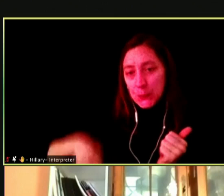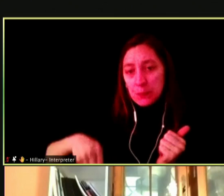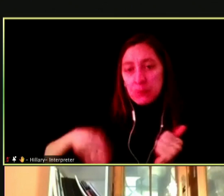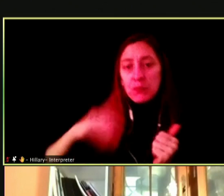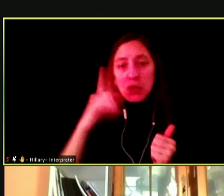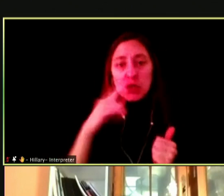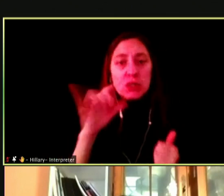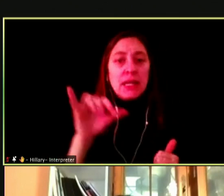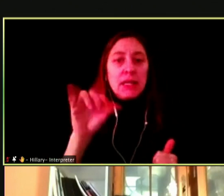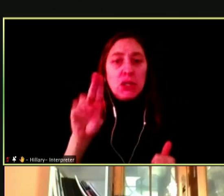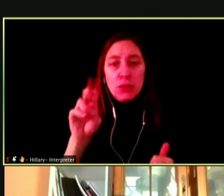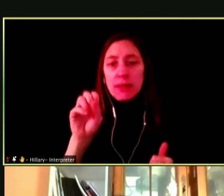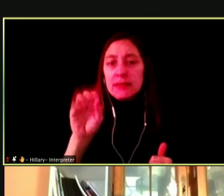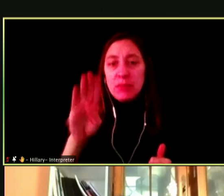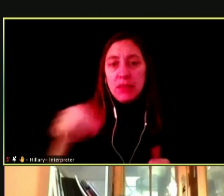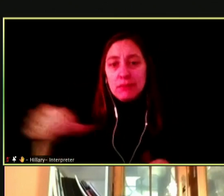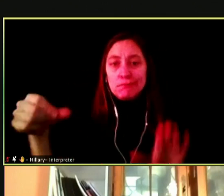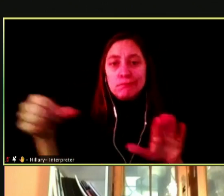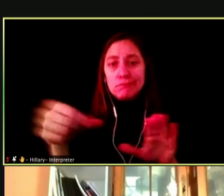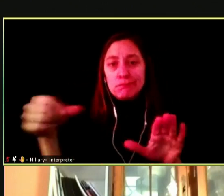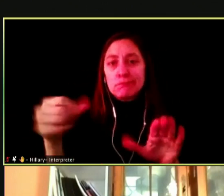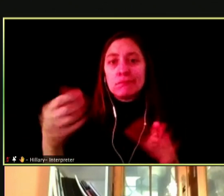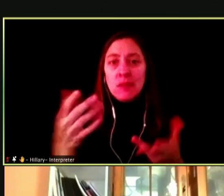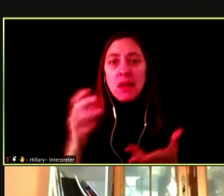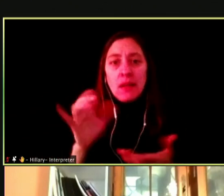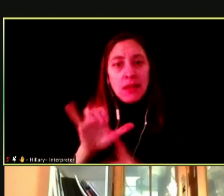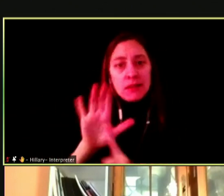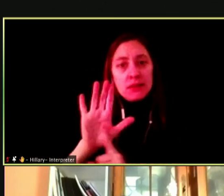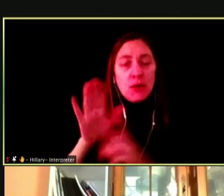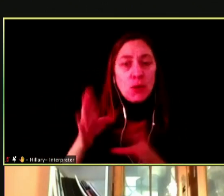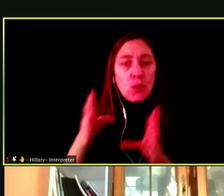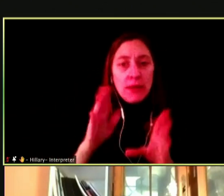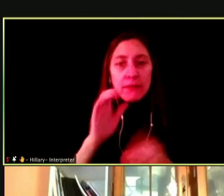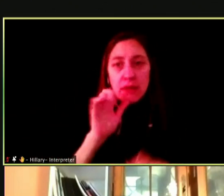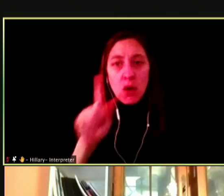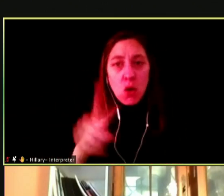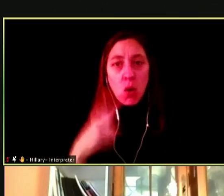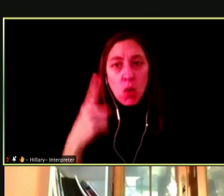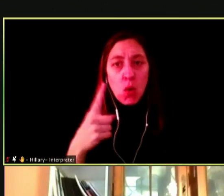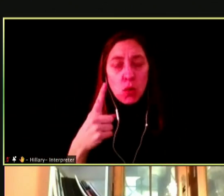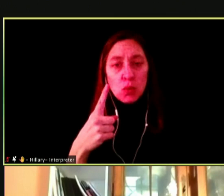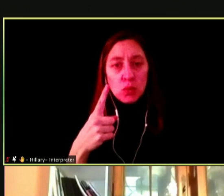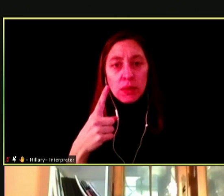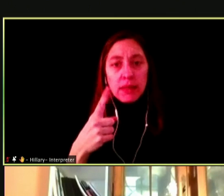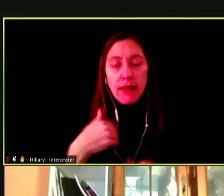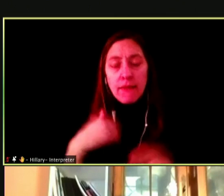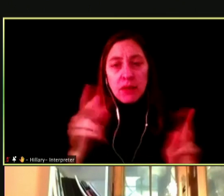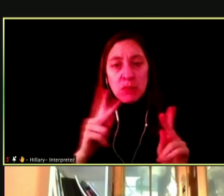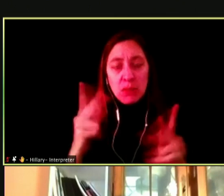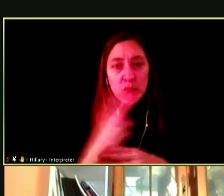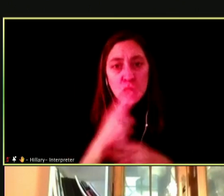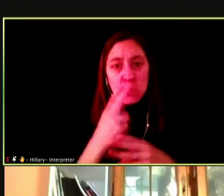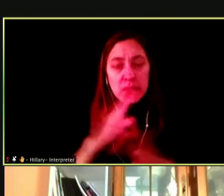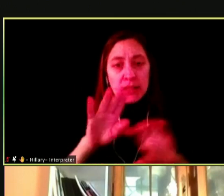BECAUSE IT'S THE WAY OF NOT ONLY SHOVING DOWN THE TOXIC CHEMICALS, BUT TO ALSO TELL STUDENTS